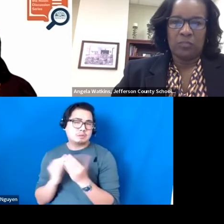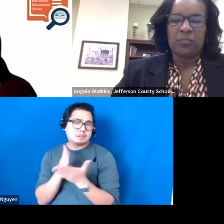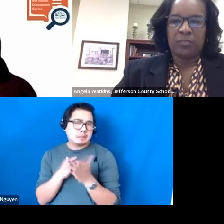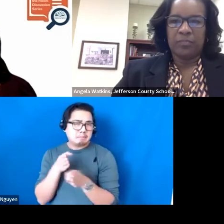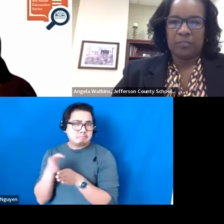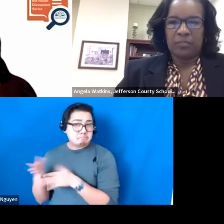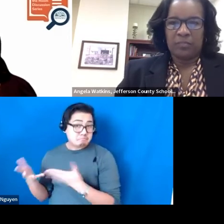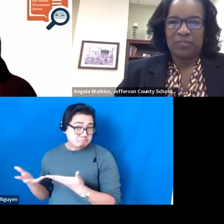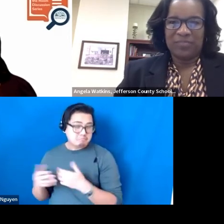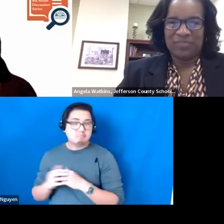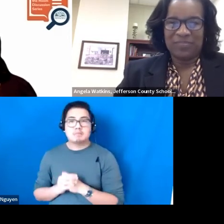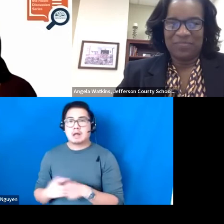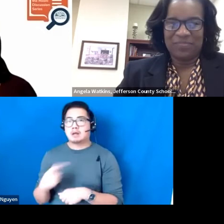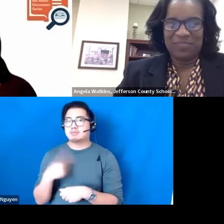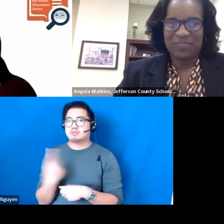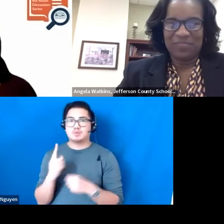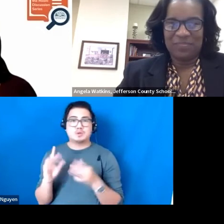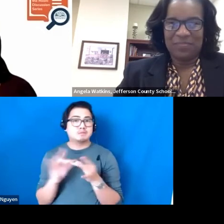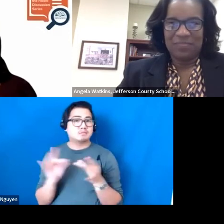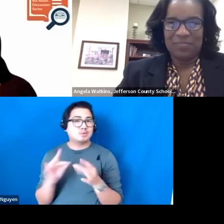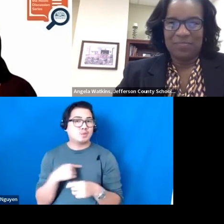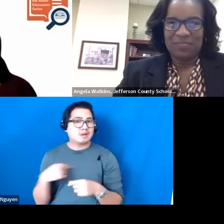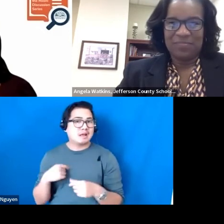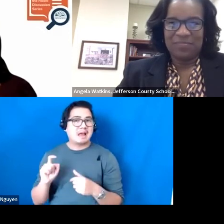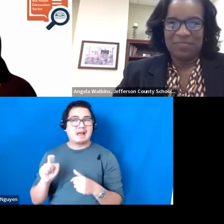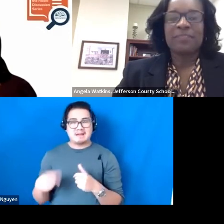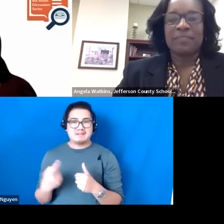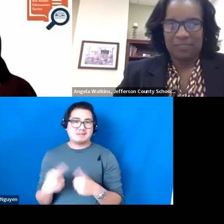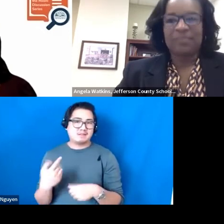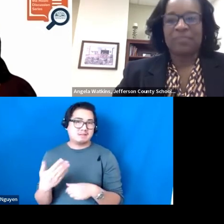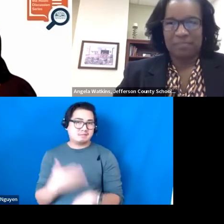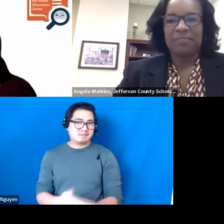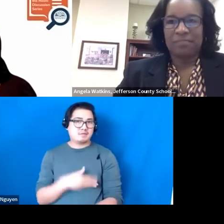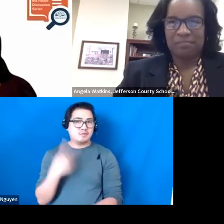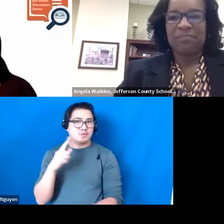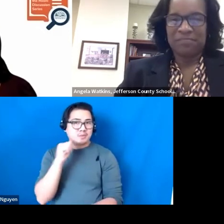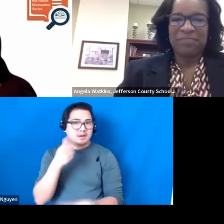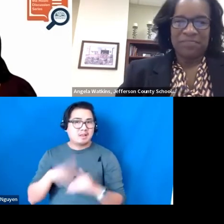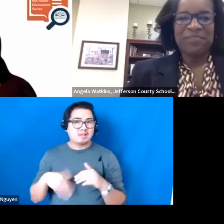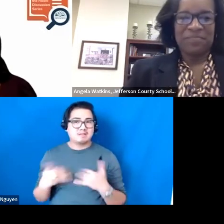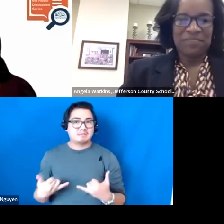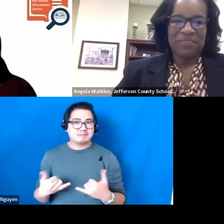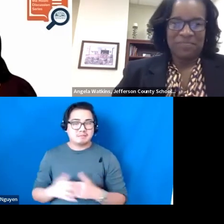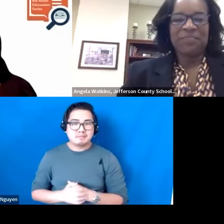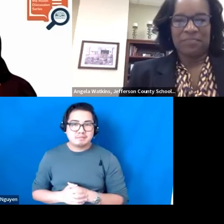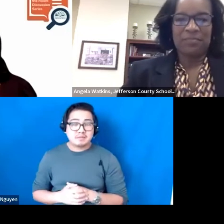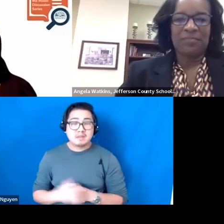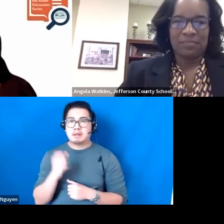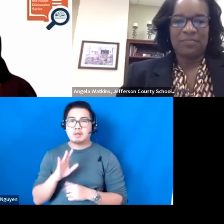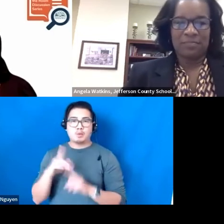I say all the time that we've got to be better tomorrow than we are today and that's got to be our goal with each step. Is that we say